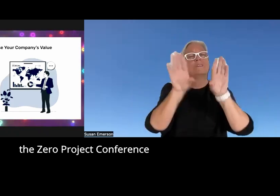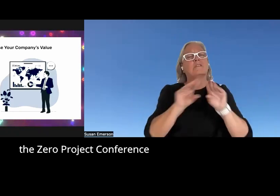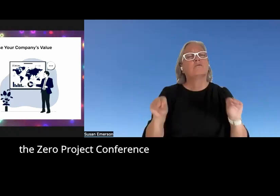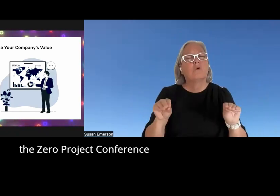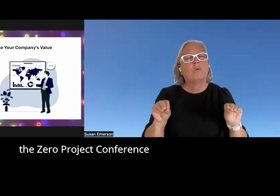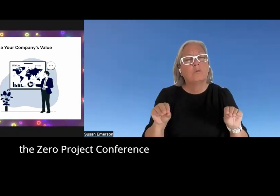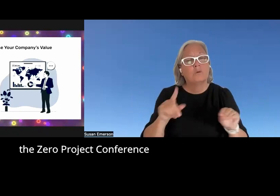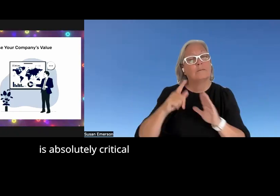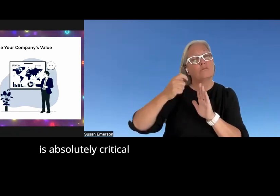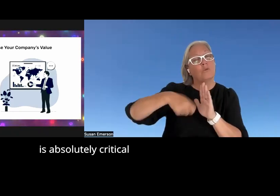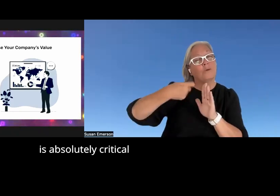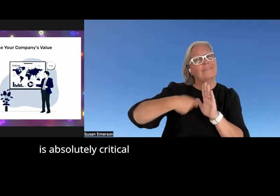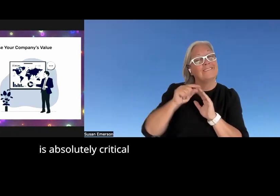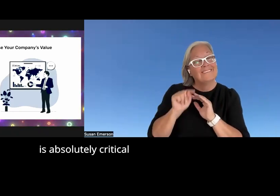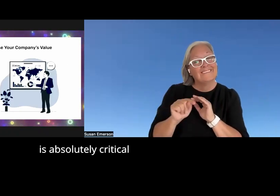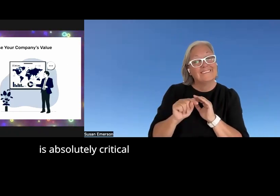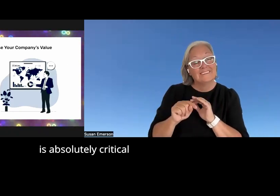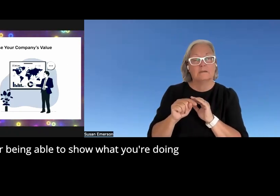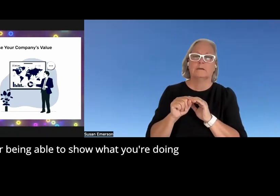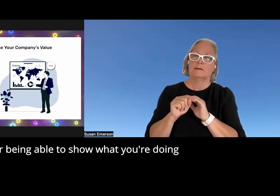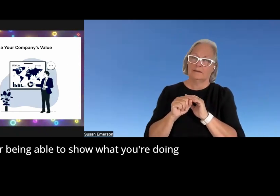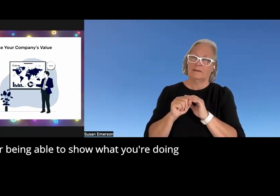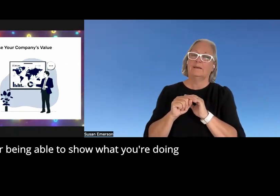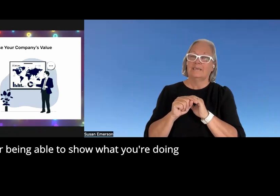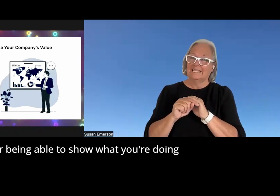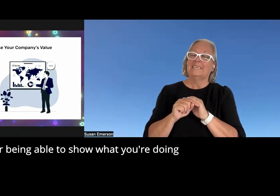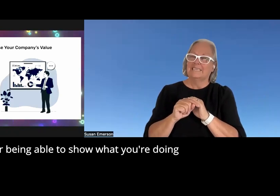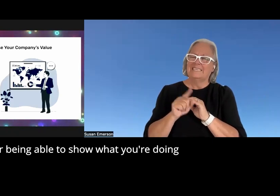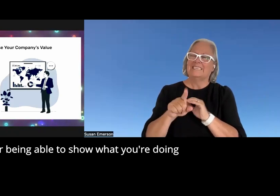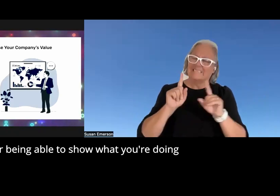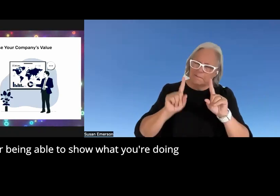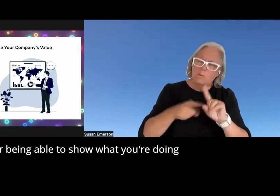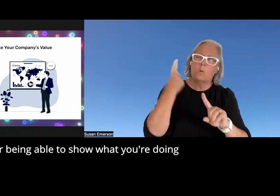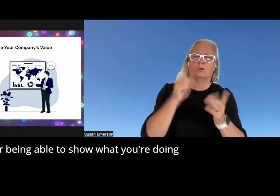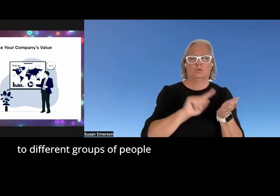project conference is absolutely critical for being able to show what you're doing to